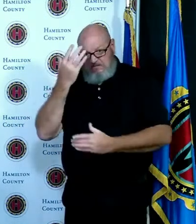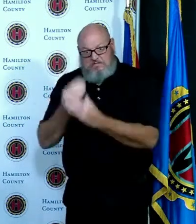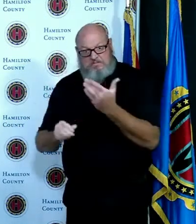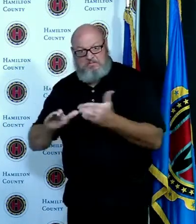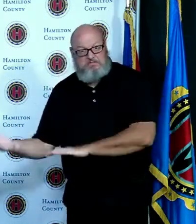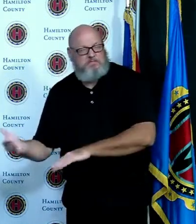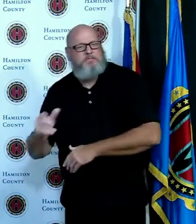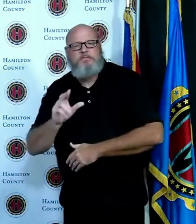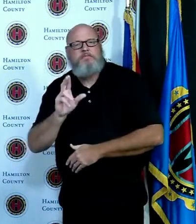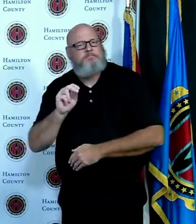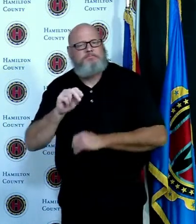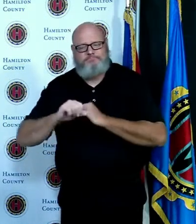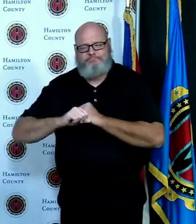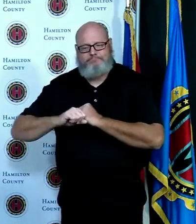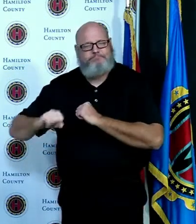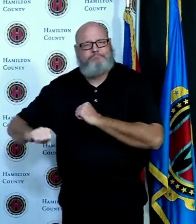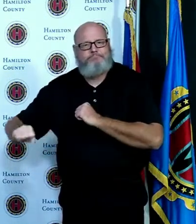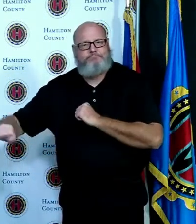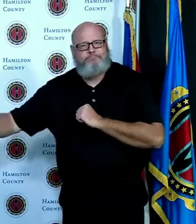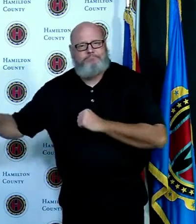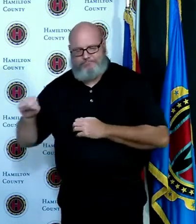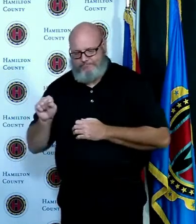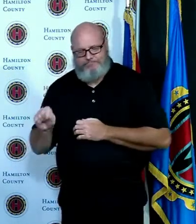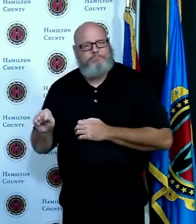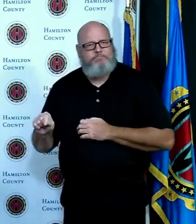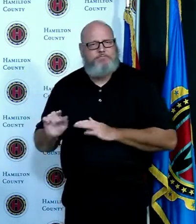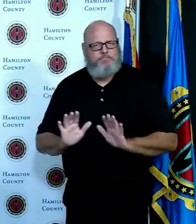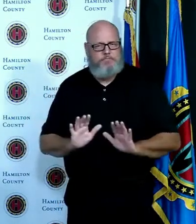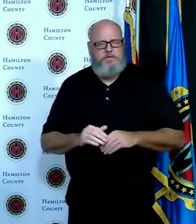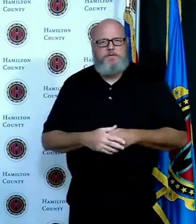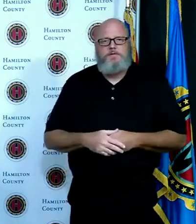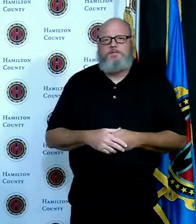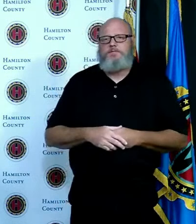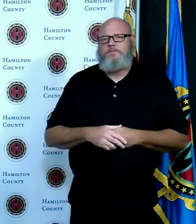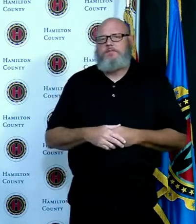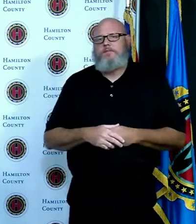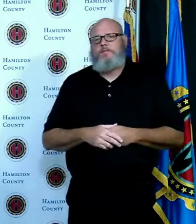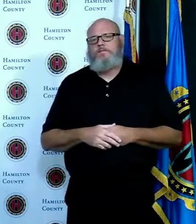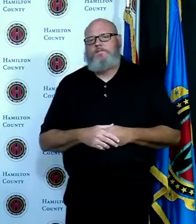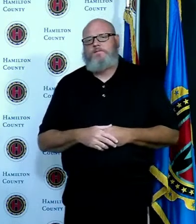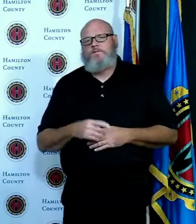some of what Greg and I and others have been trying to illuminate over the last couple weeks